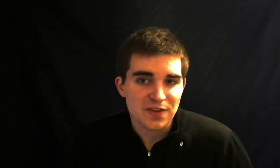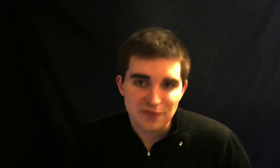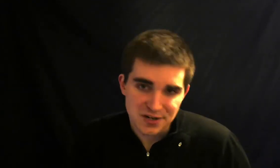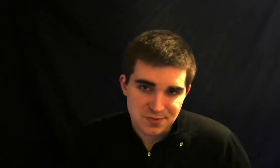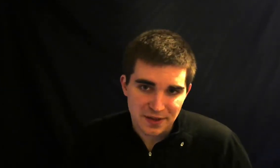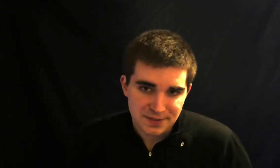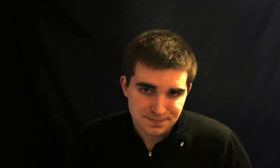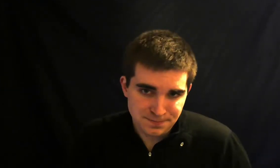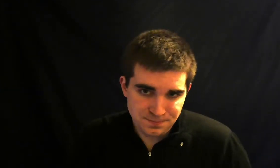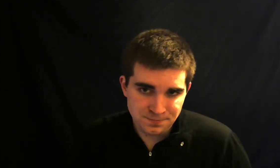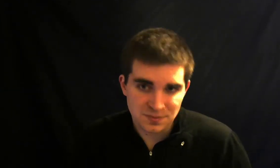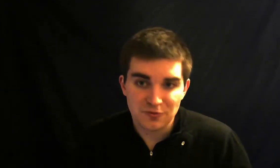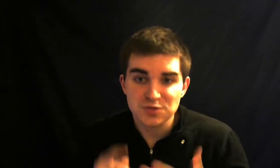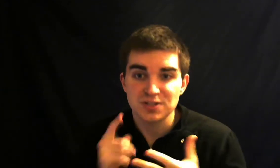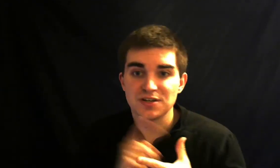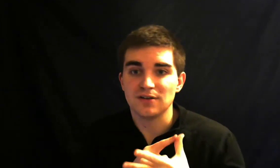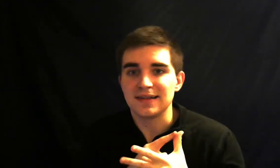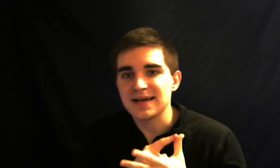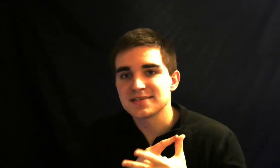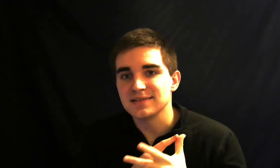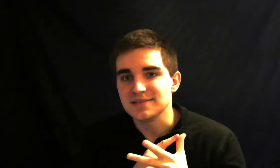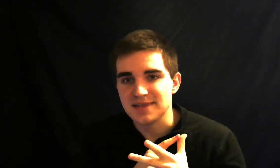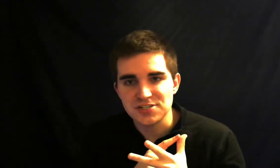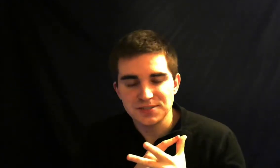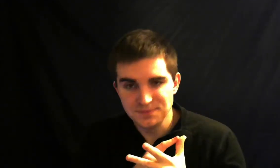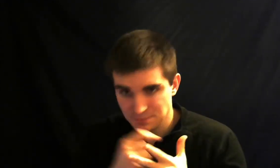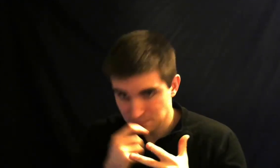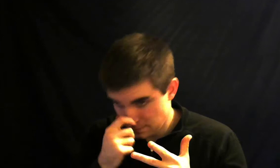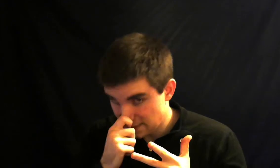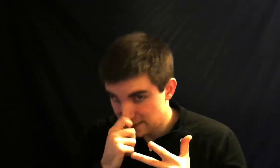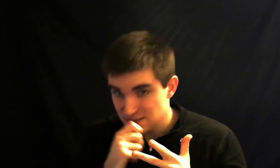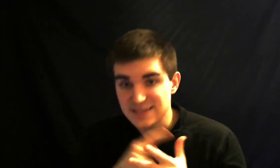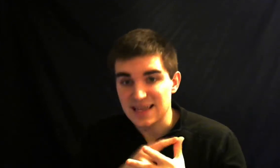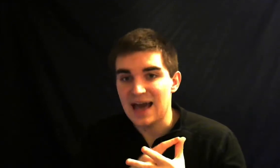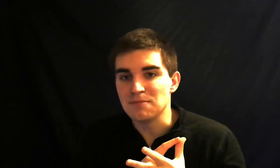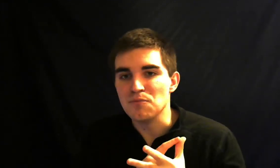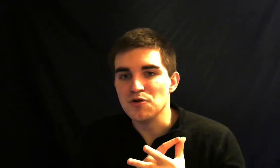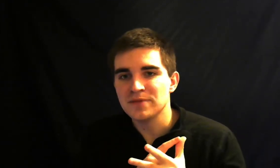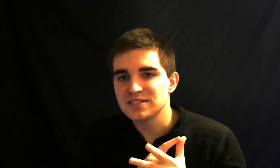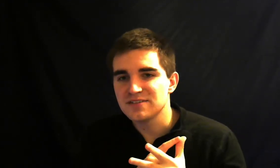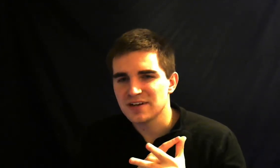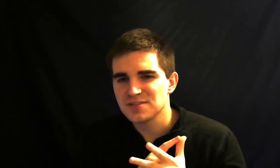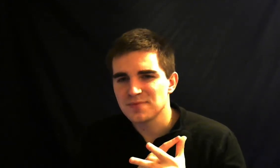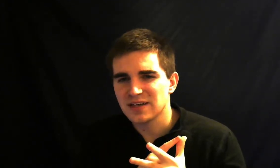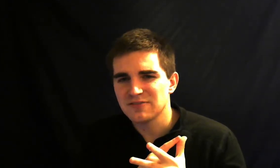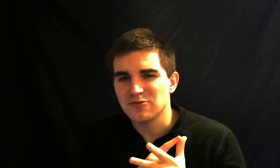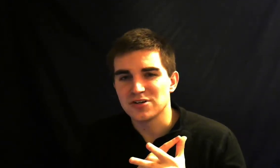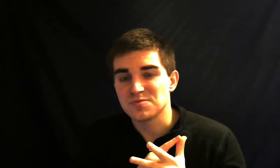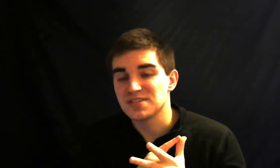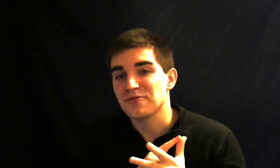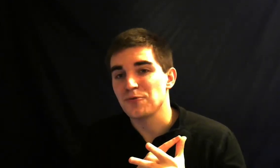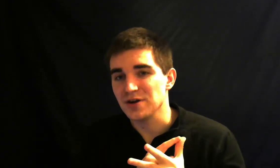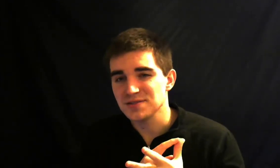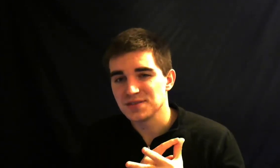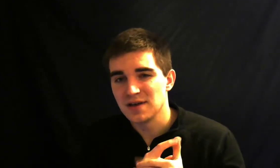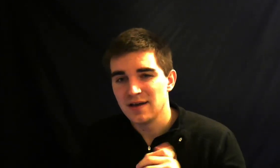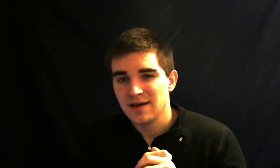fingerspelling the first one is called lexicalization so that is adding movement to fingerspelling for specific words